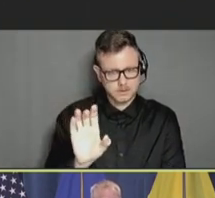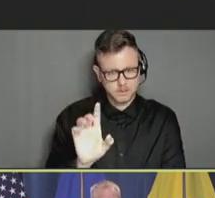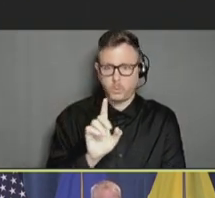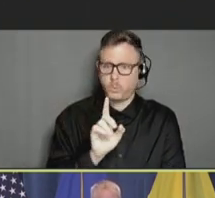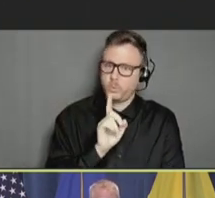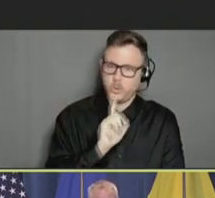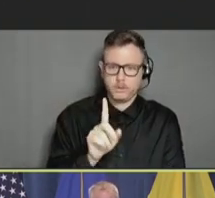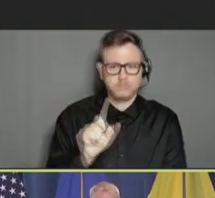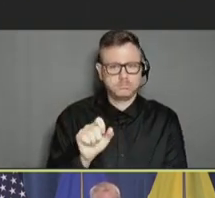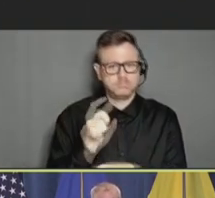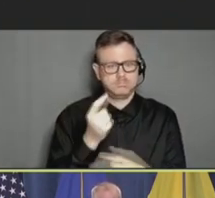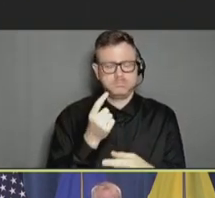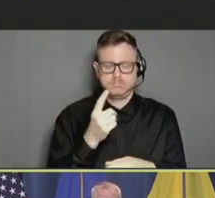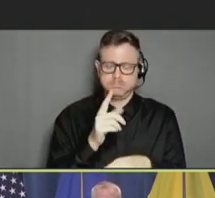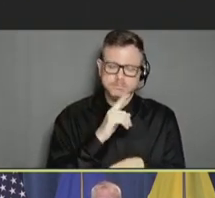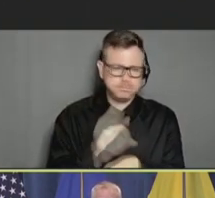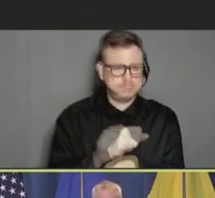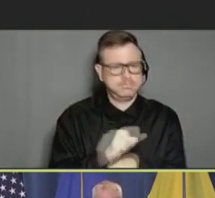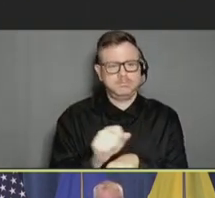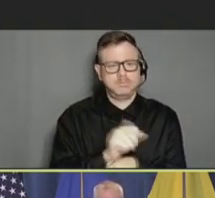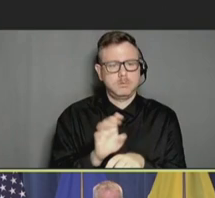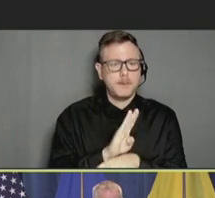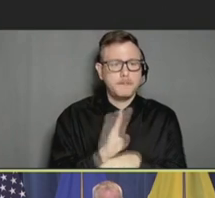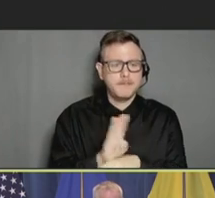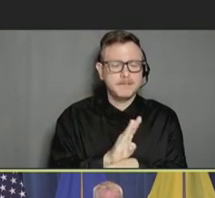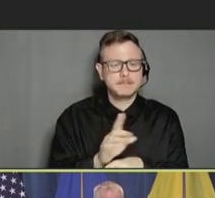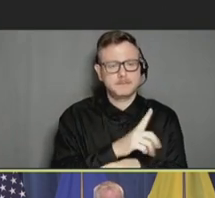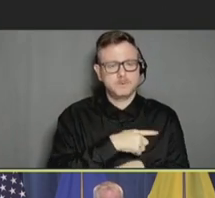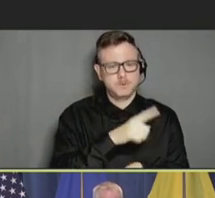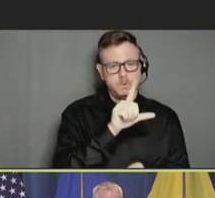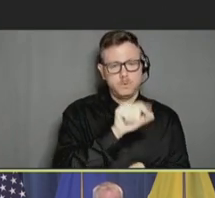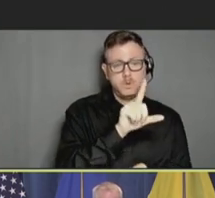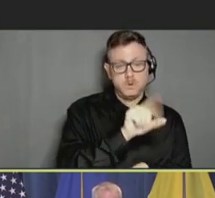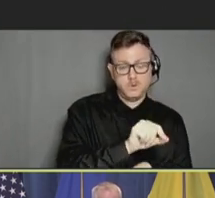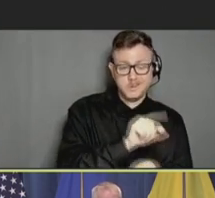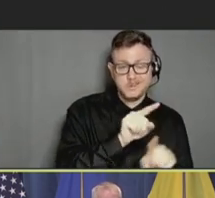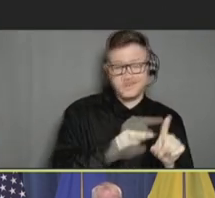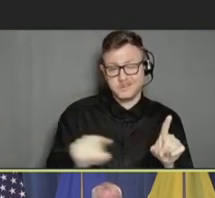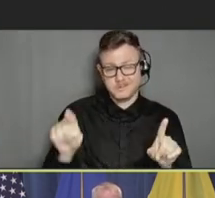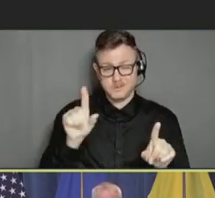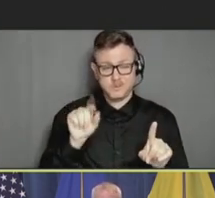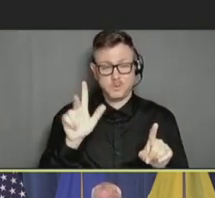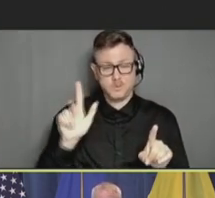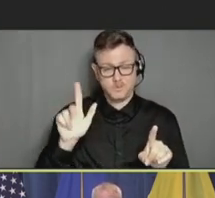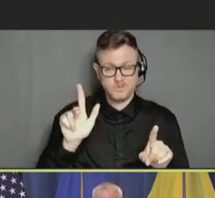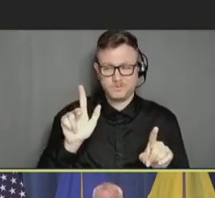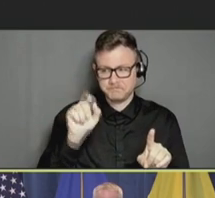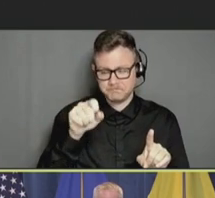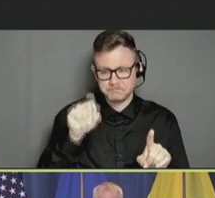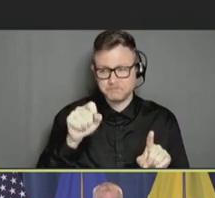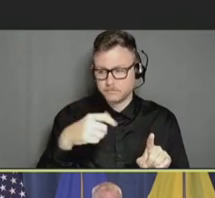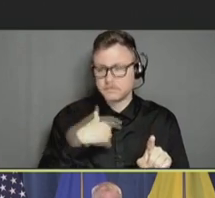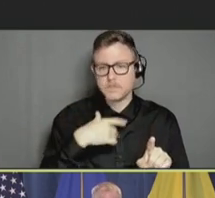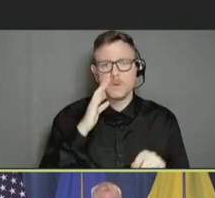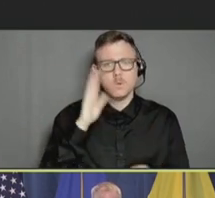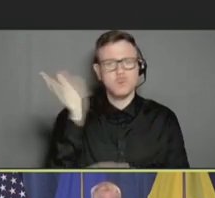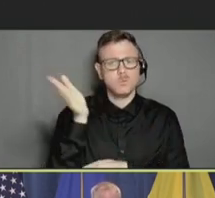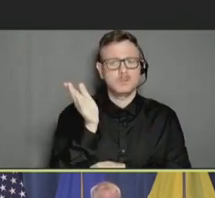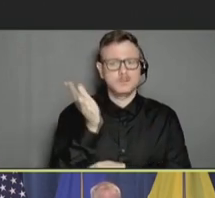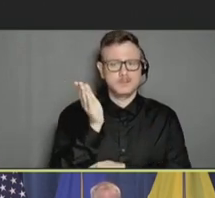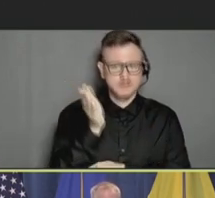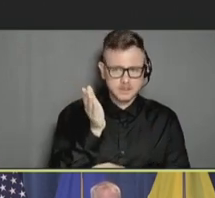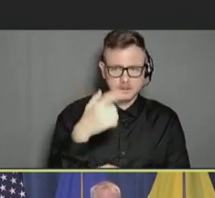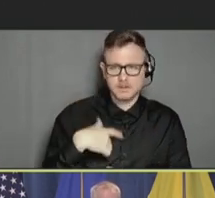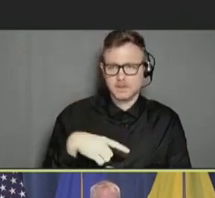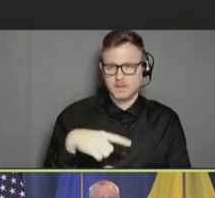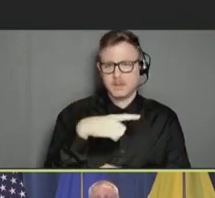active effort from 2020 through '23. And I will be presenting essentially our readout